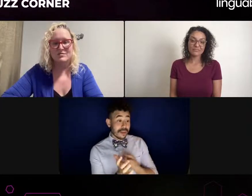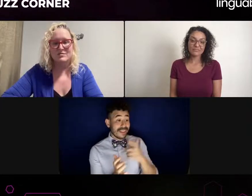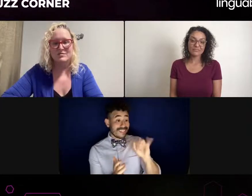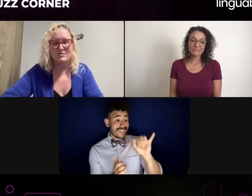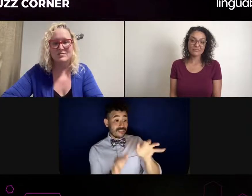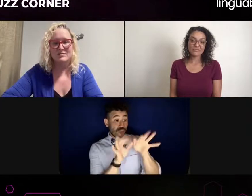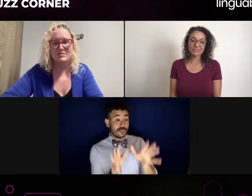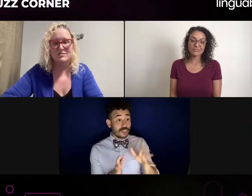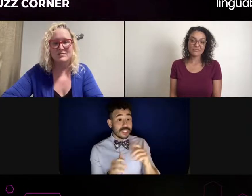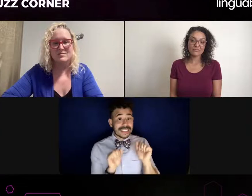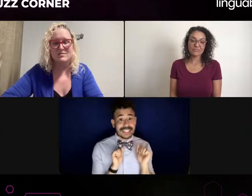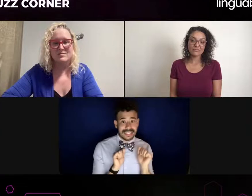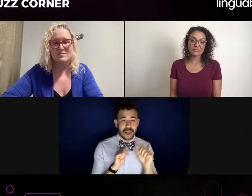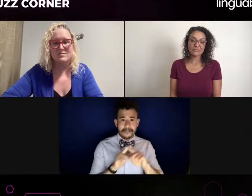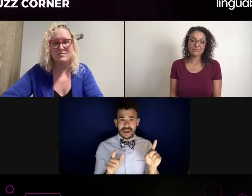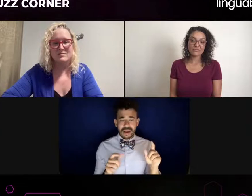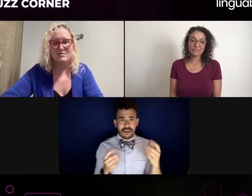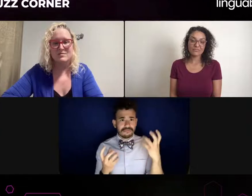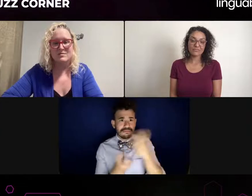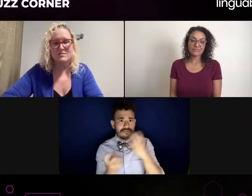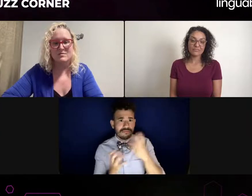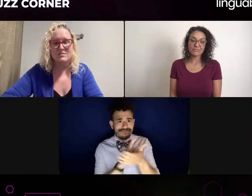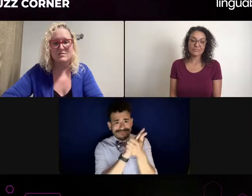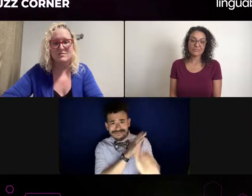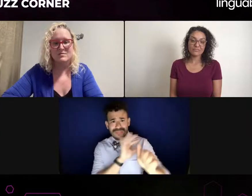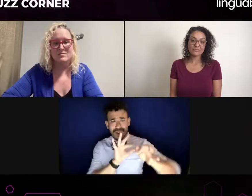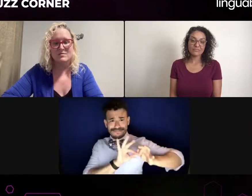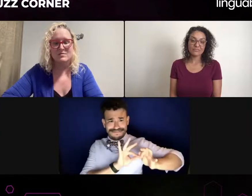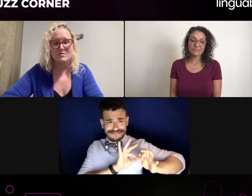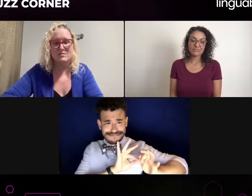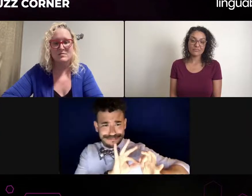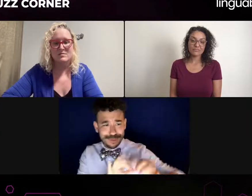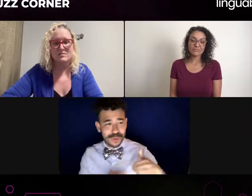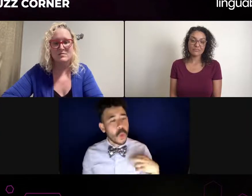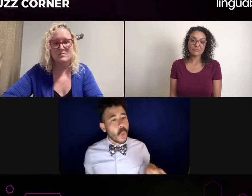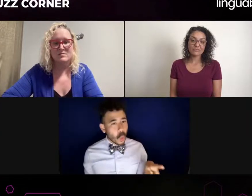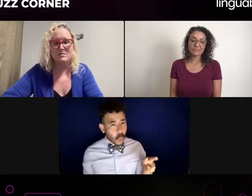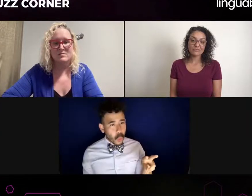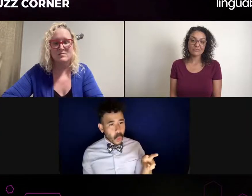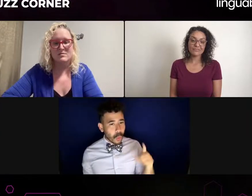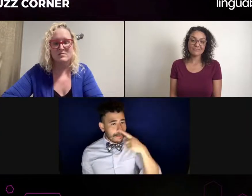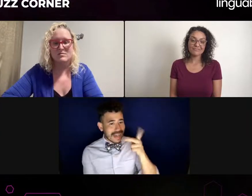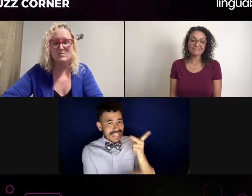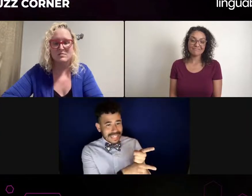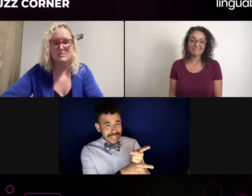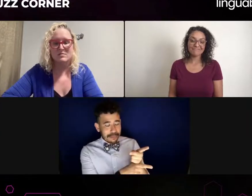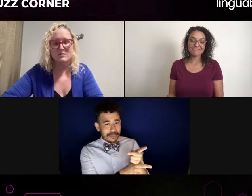is not overboard, or maybe doesn't go overboard or is not as restrictive.